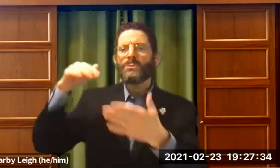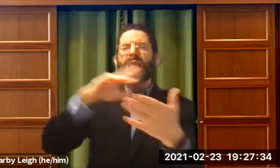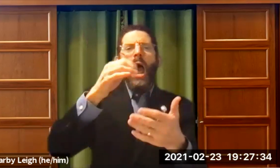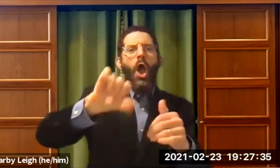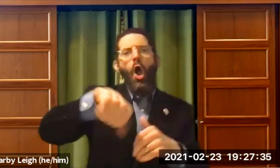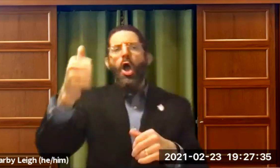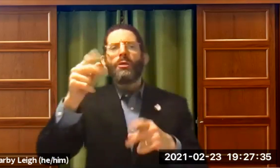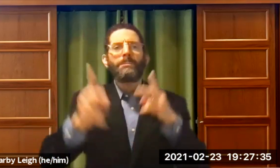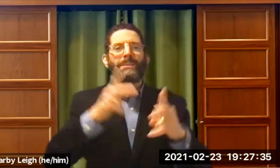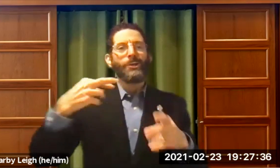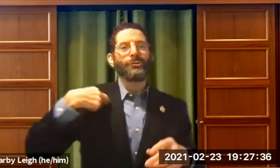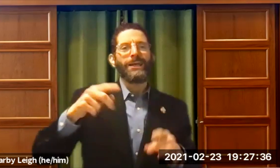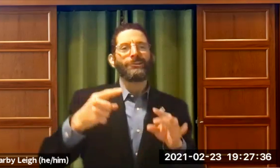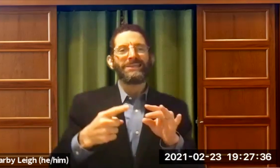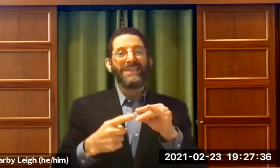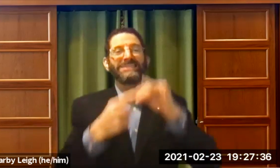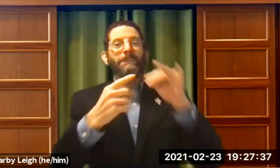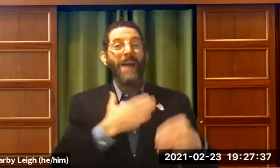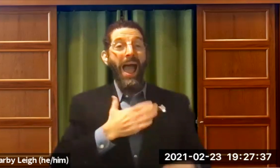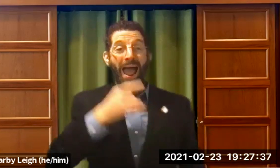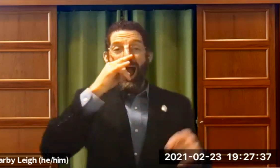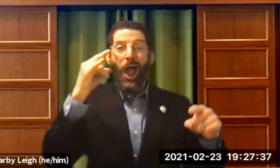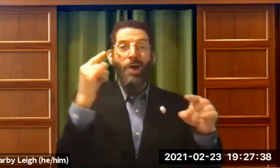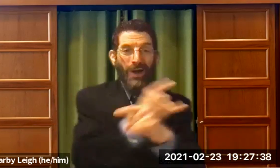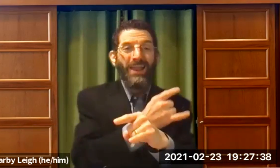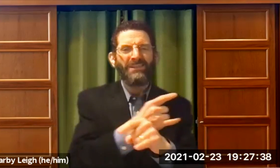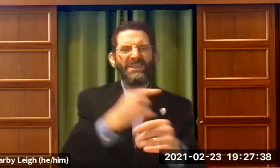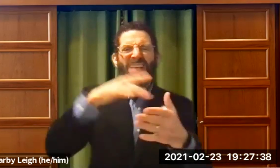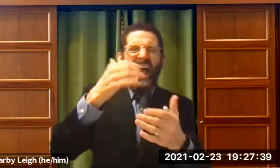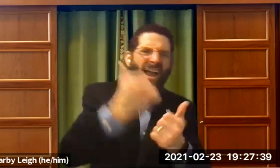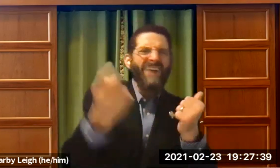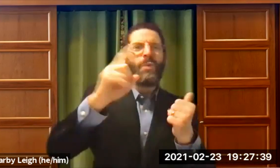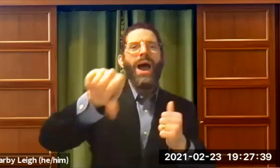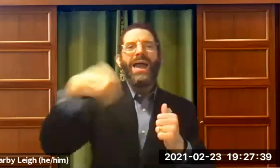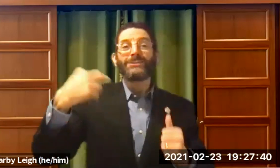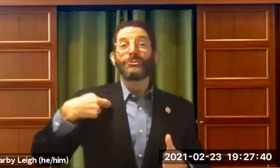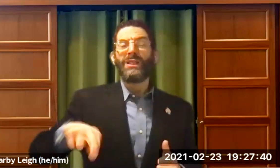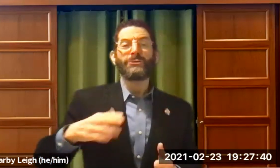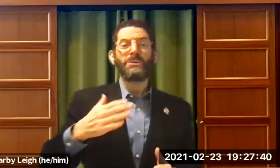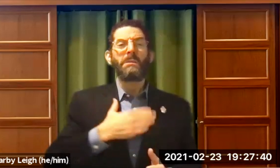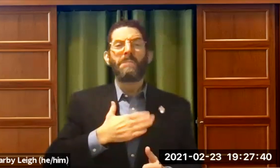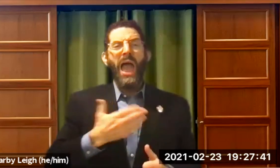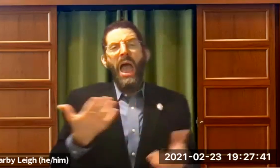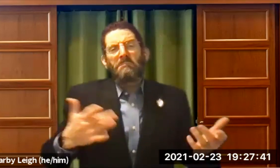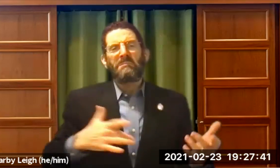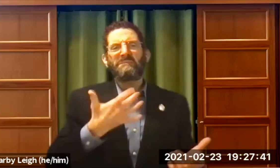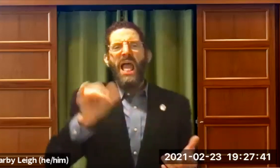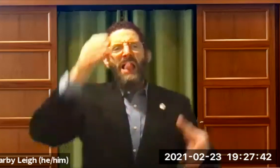I studied world religion. I studied other people's religion, except my own. That was kind of ironic.